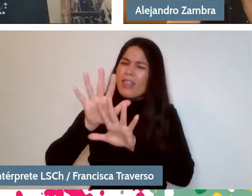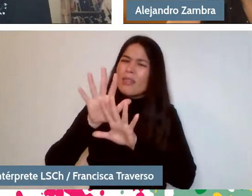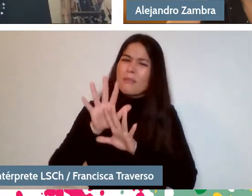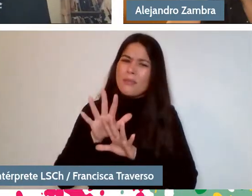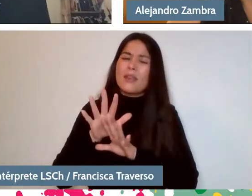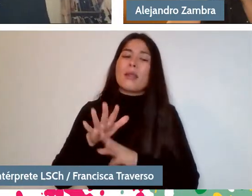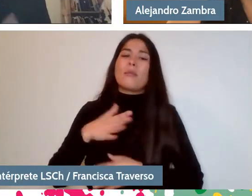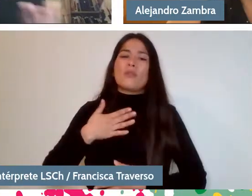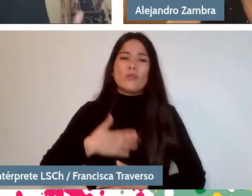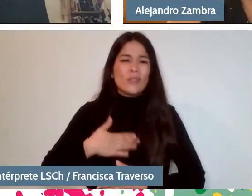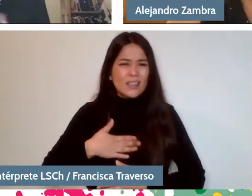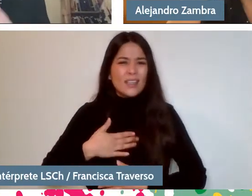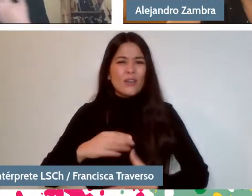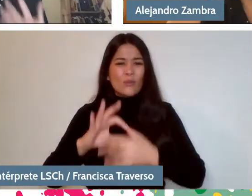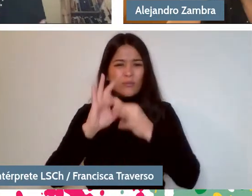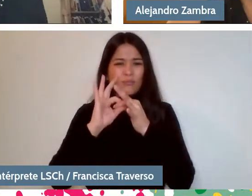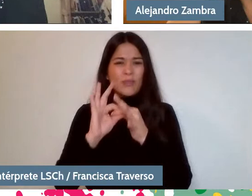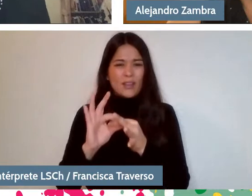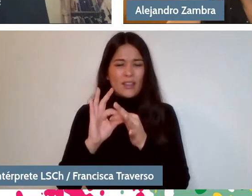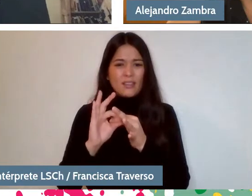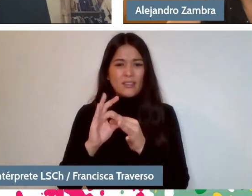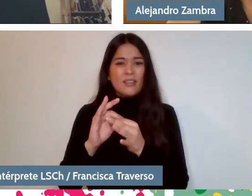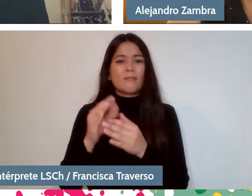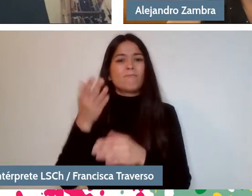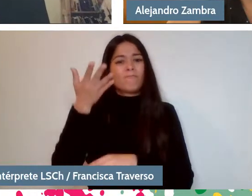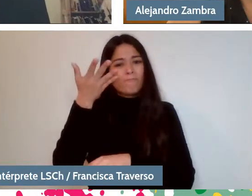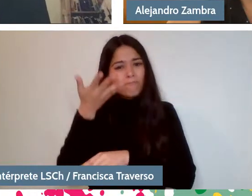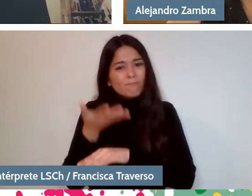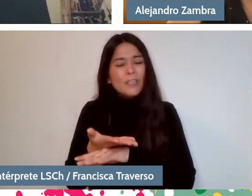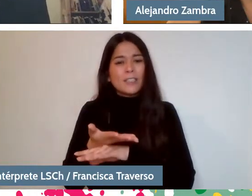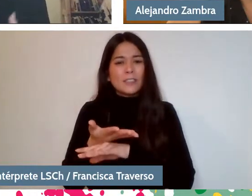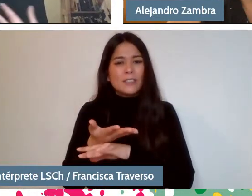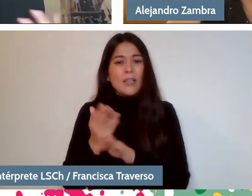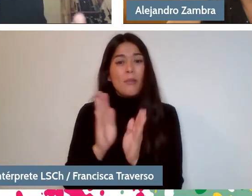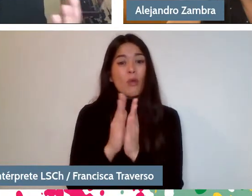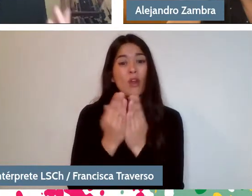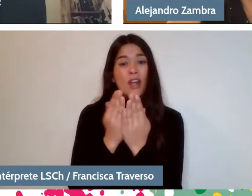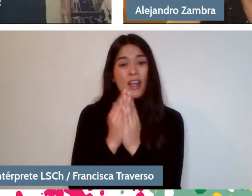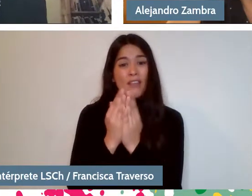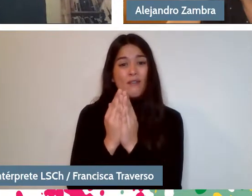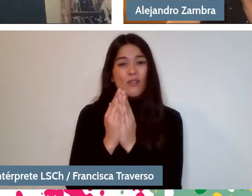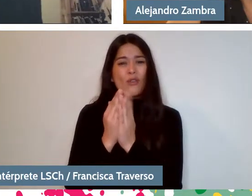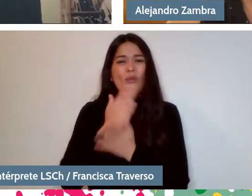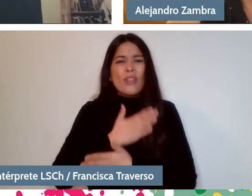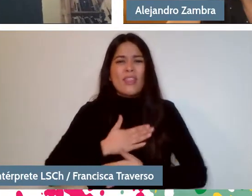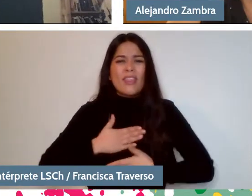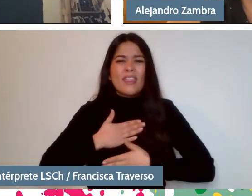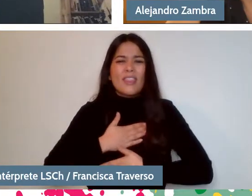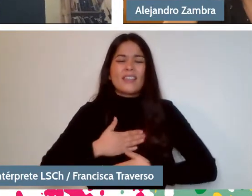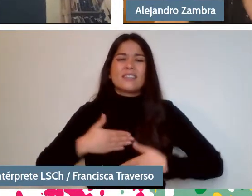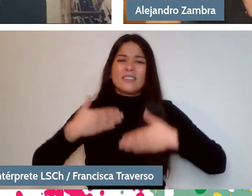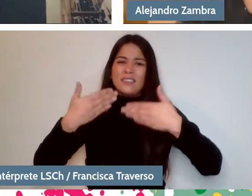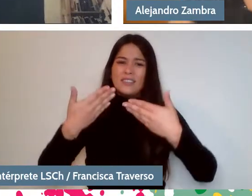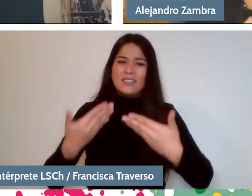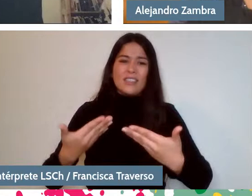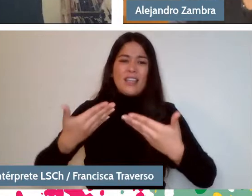Thank them for existing, thank them for their books and wish them happiness and life so that they can continue writing all the books they want to write.